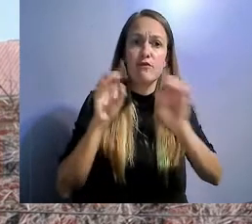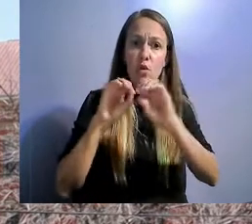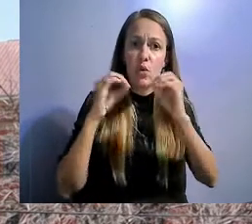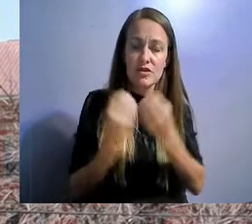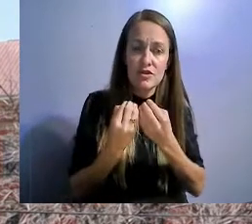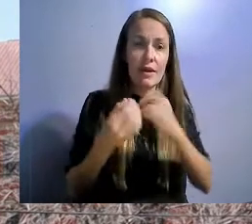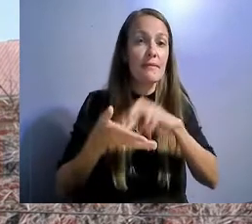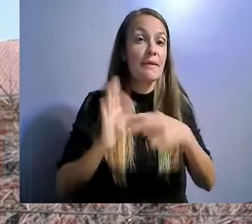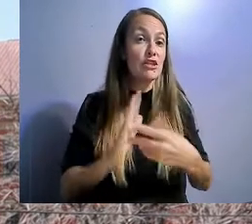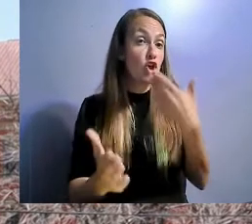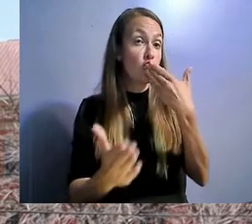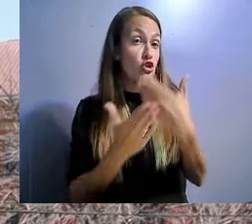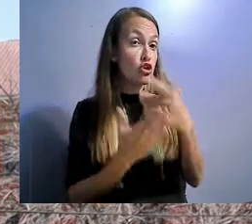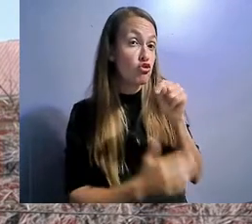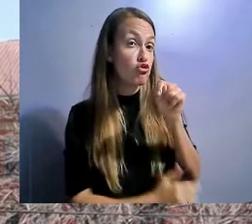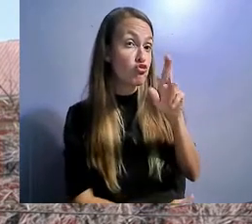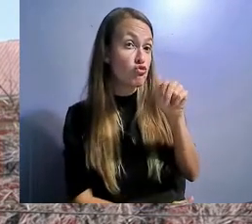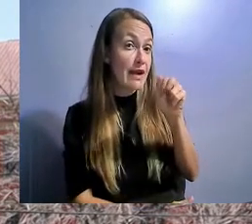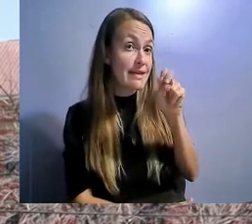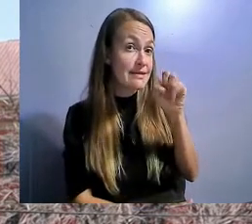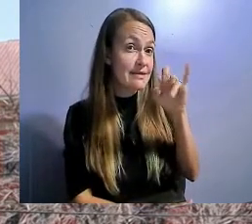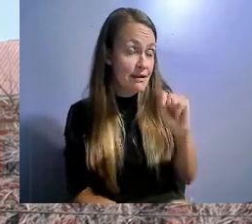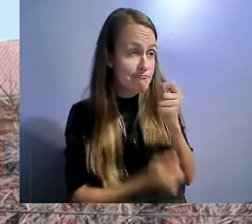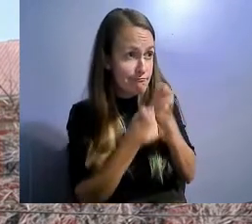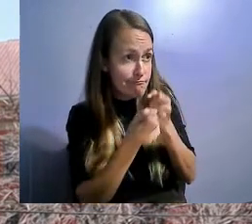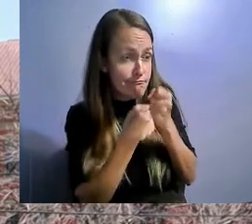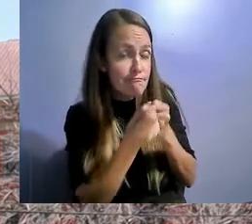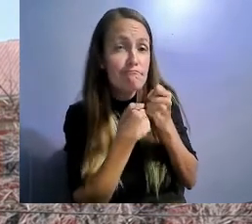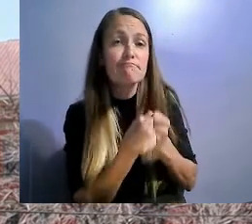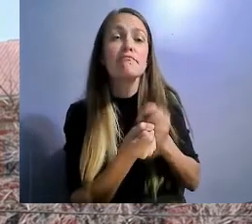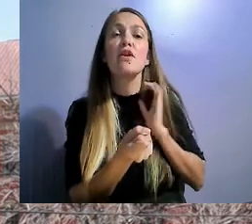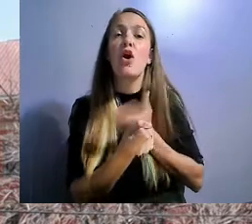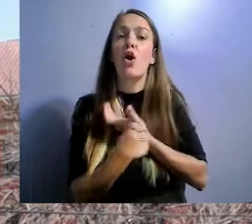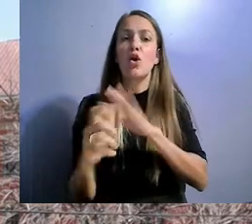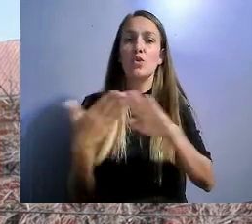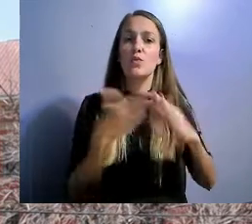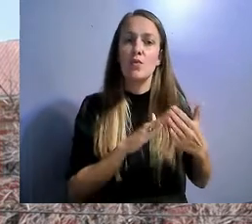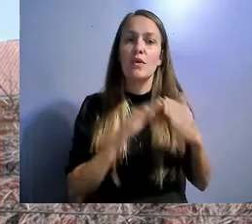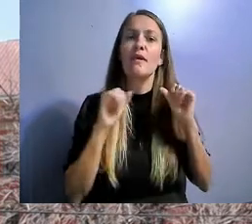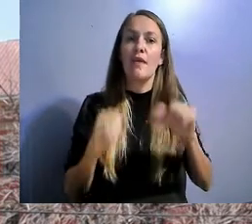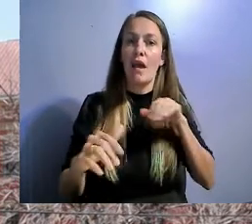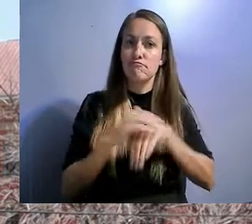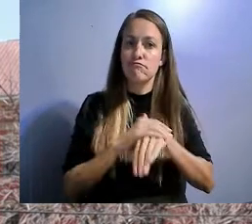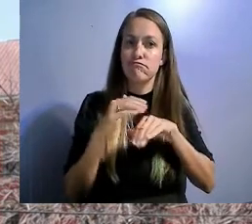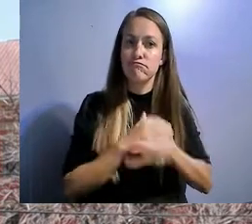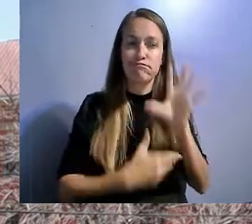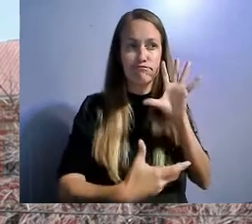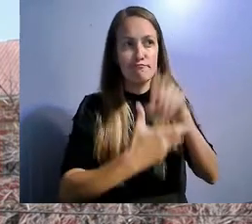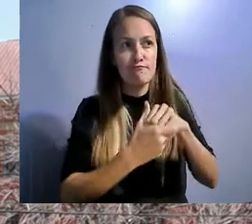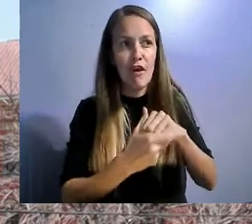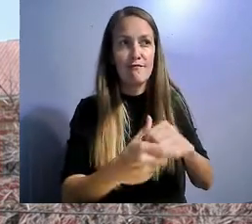access in can participate with everyone. One of the things that really surprised me the last couple of